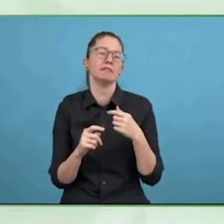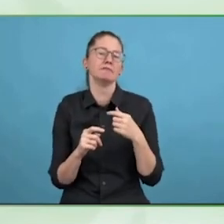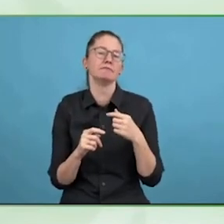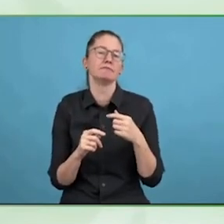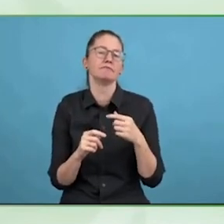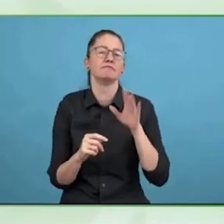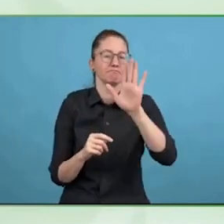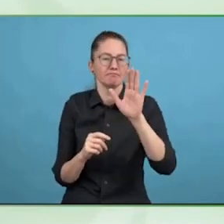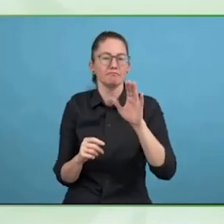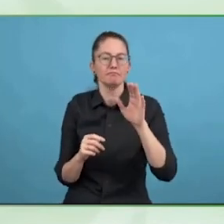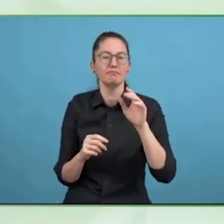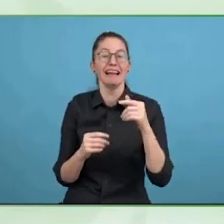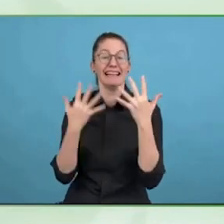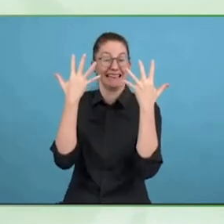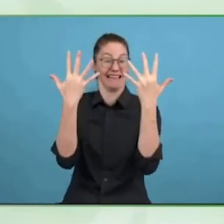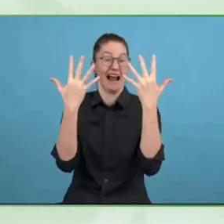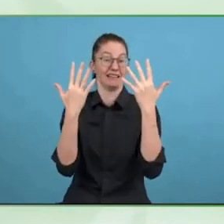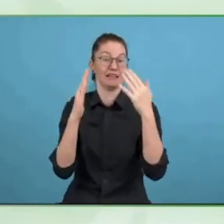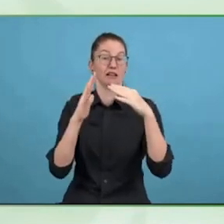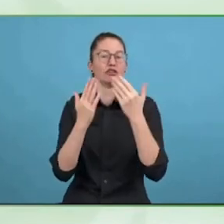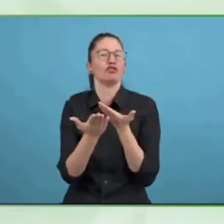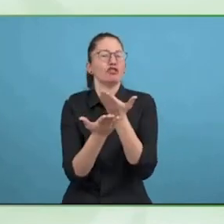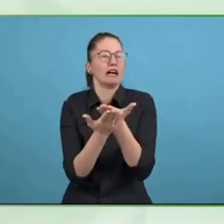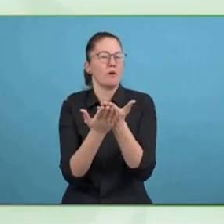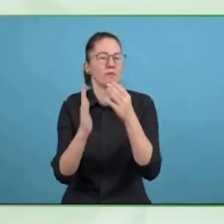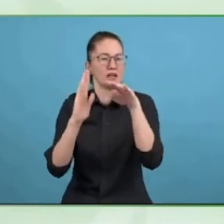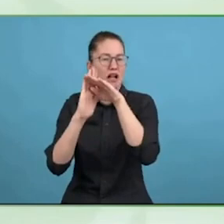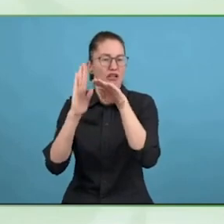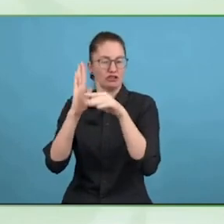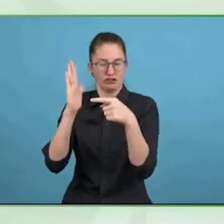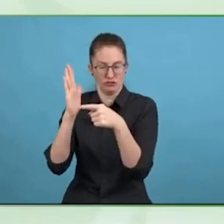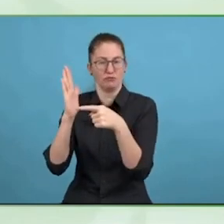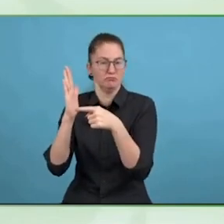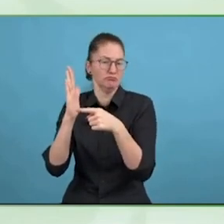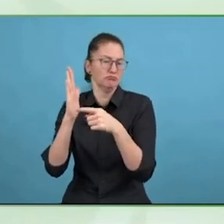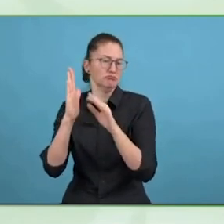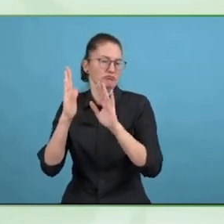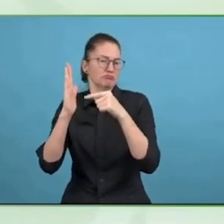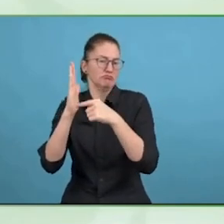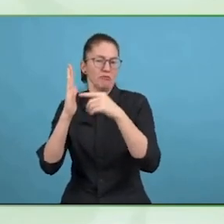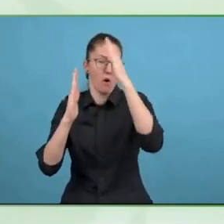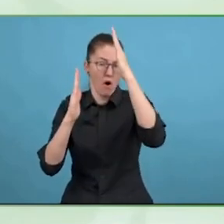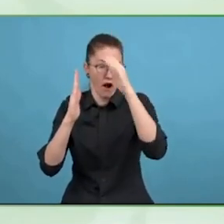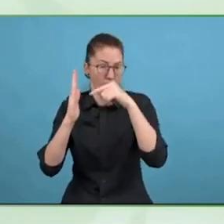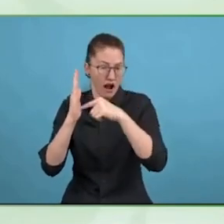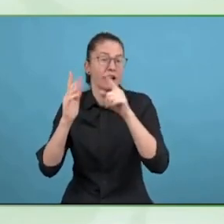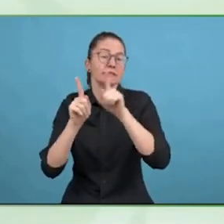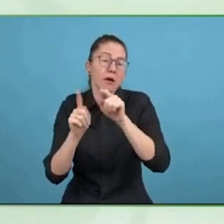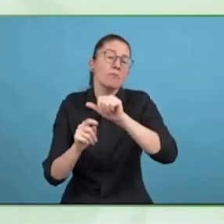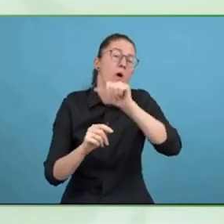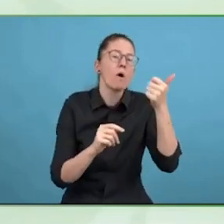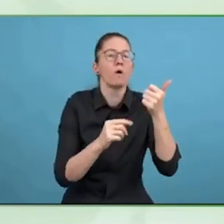international cooperation is very important across-the-board of North and South collaboration.